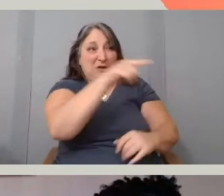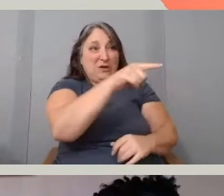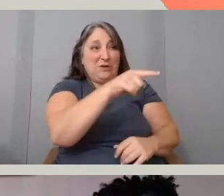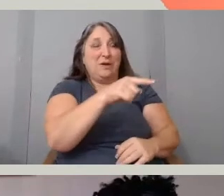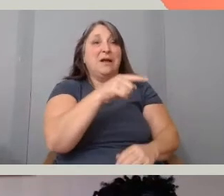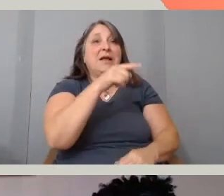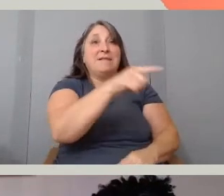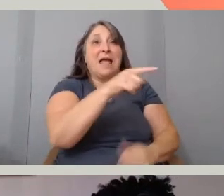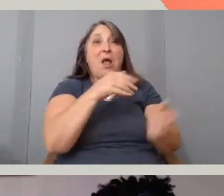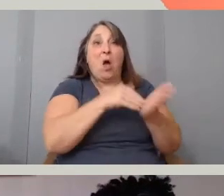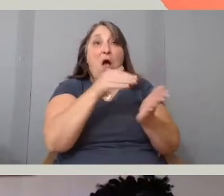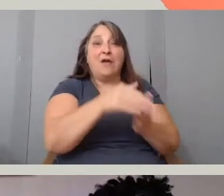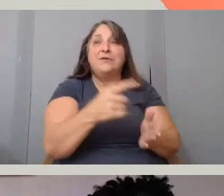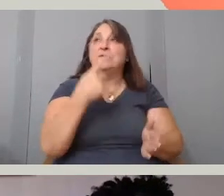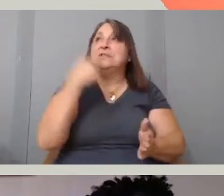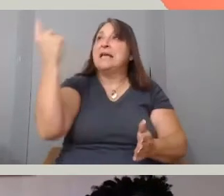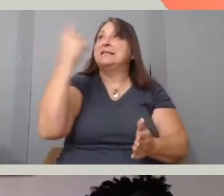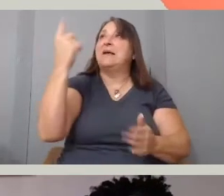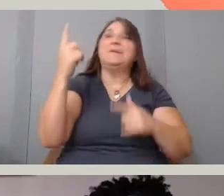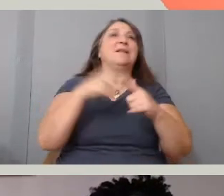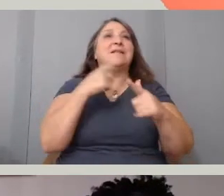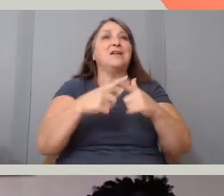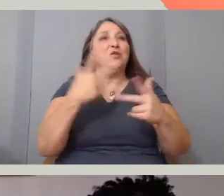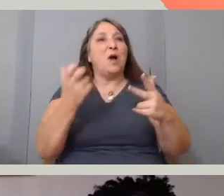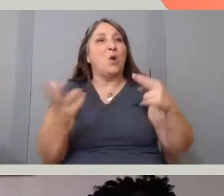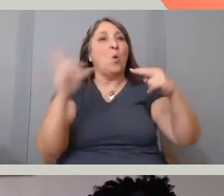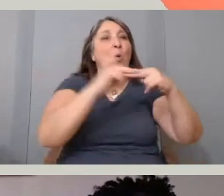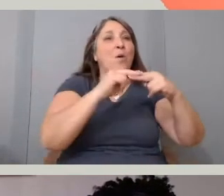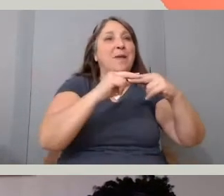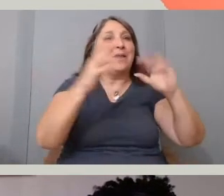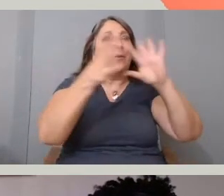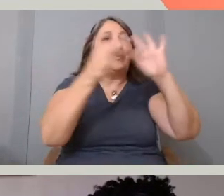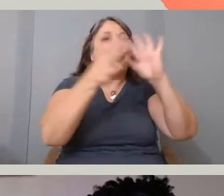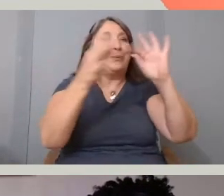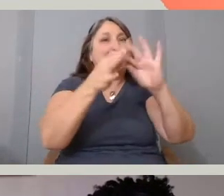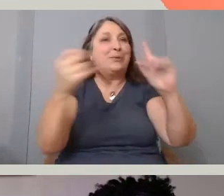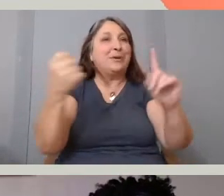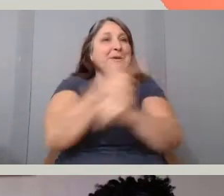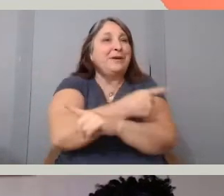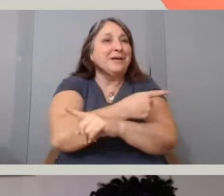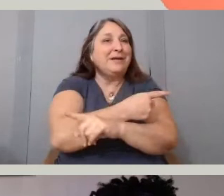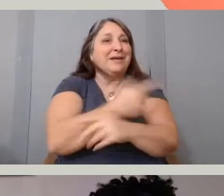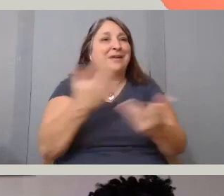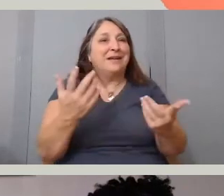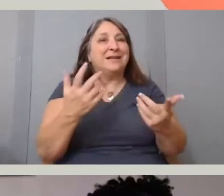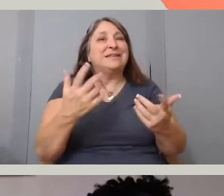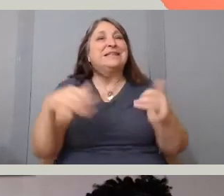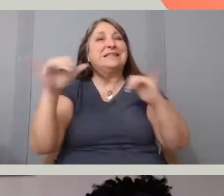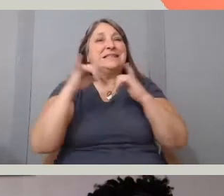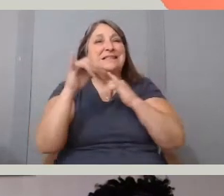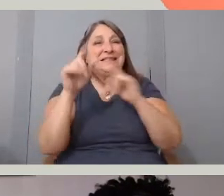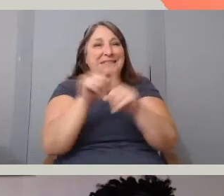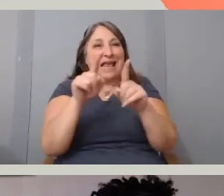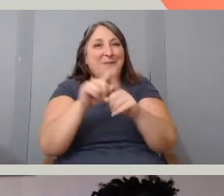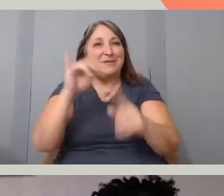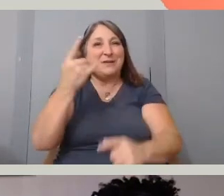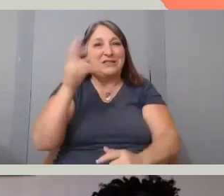or that allows you to relate to one another. And again, along the lines of what Jonathan said, just understanding the power dynamic,